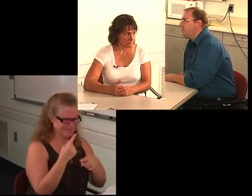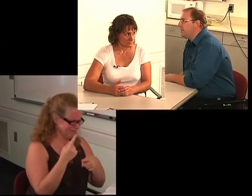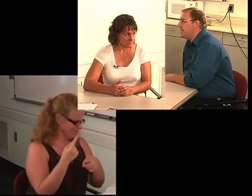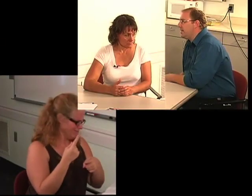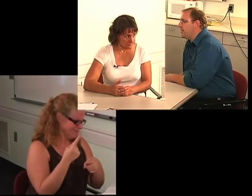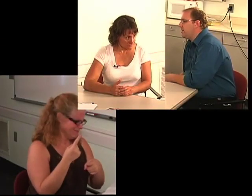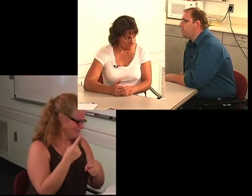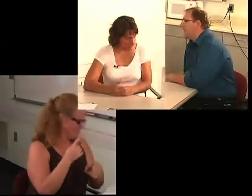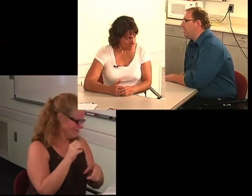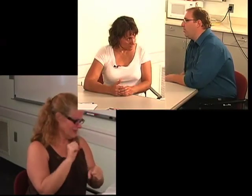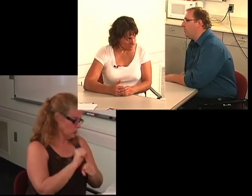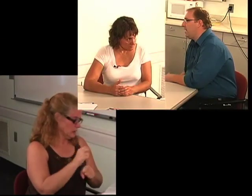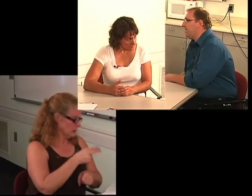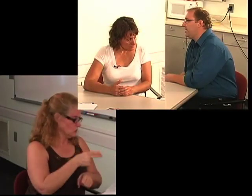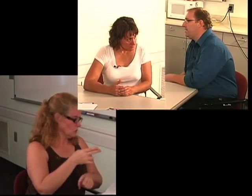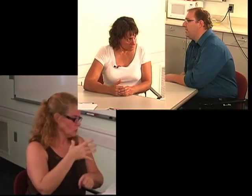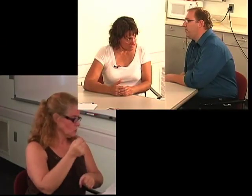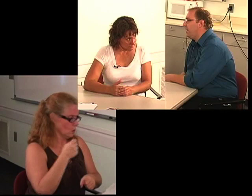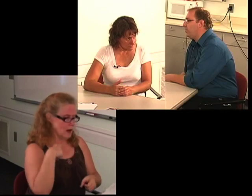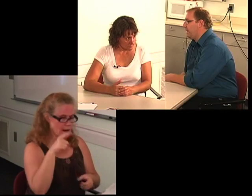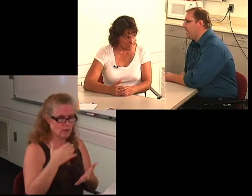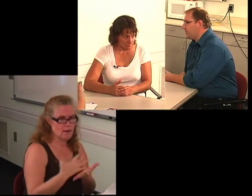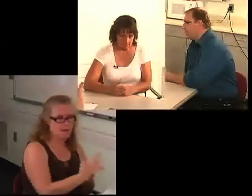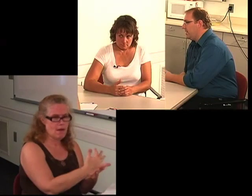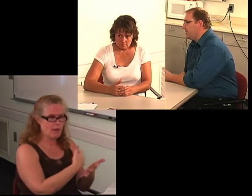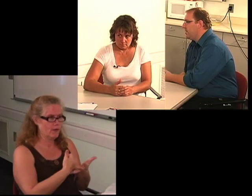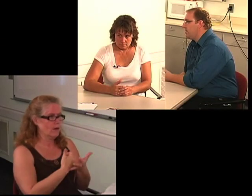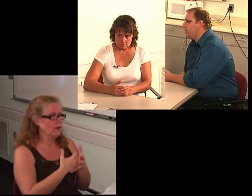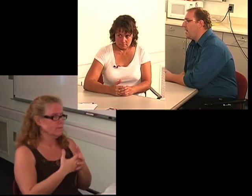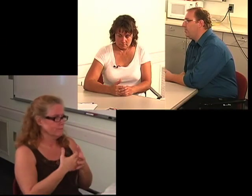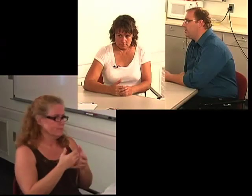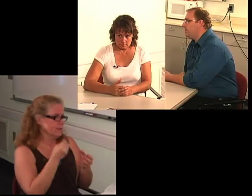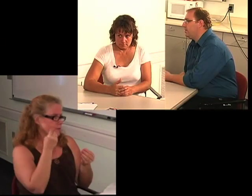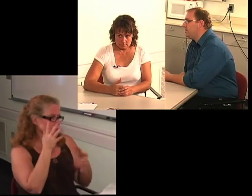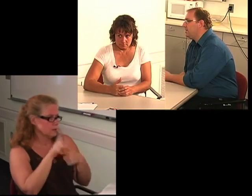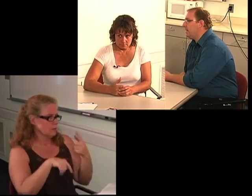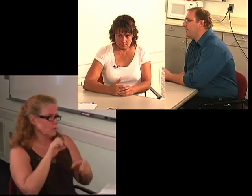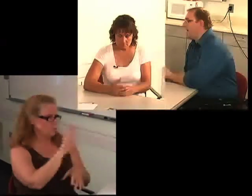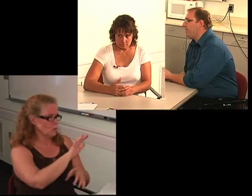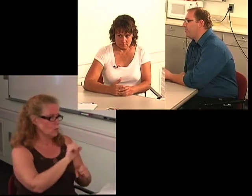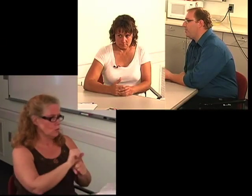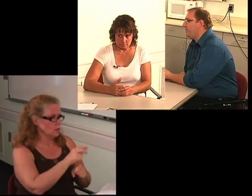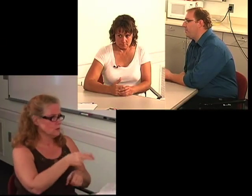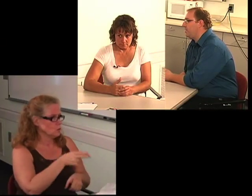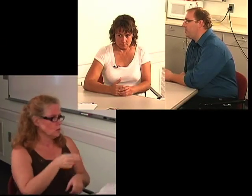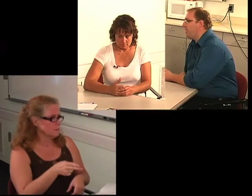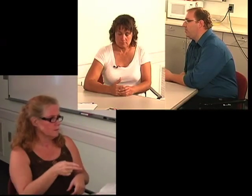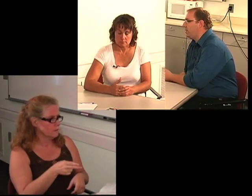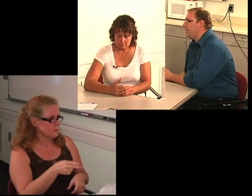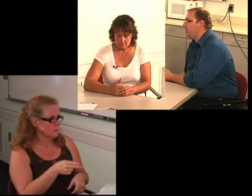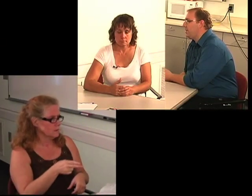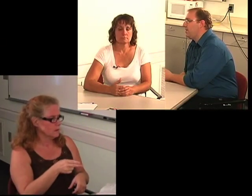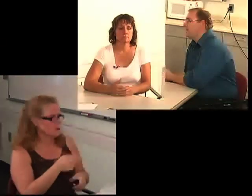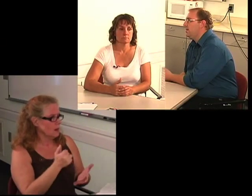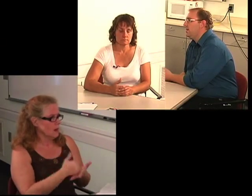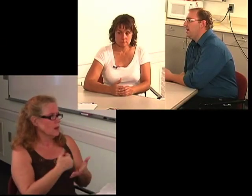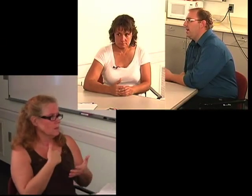they don't exactly explain a whole lot about work history. So I will kind of gather your information about your work history